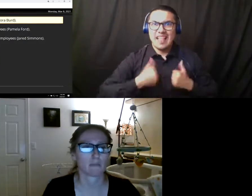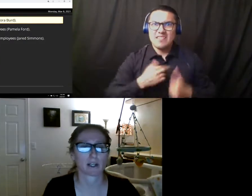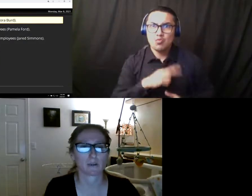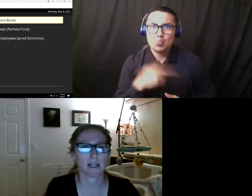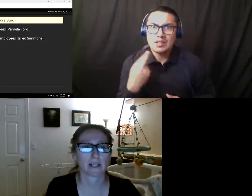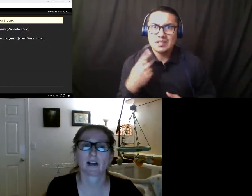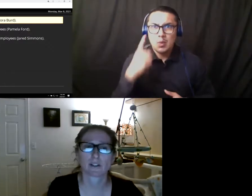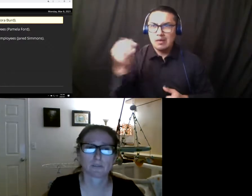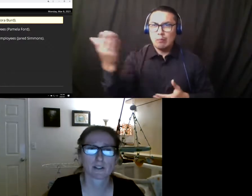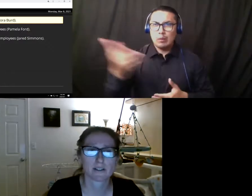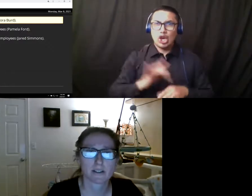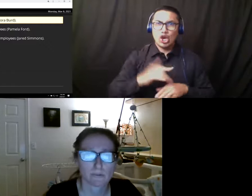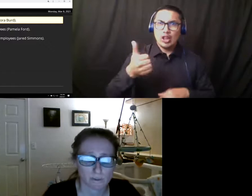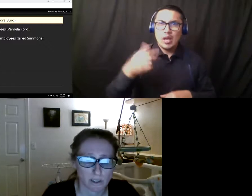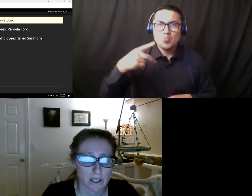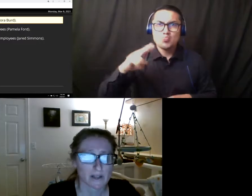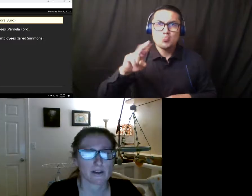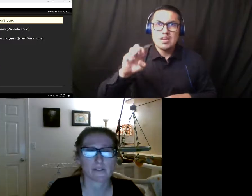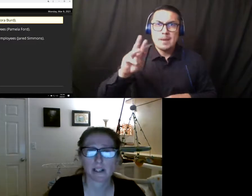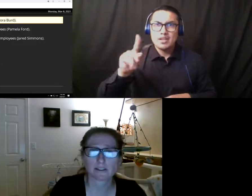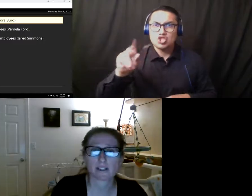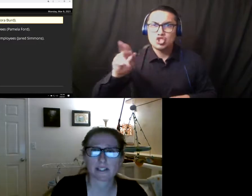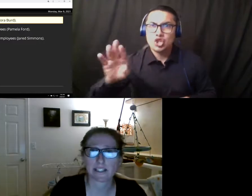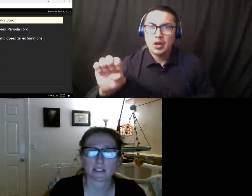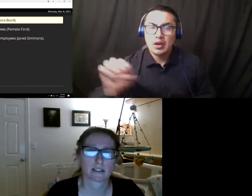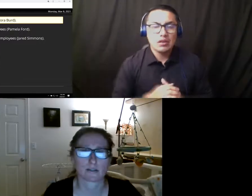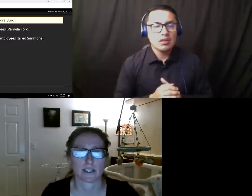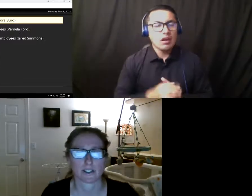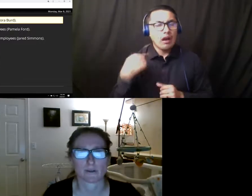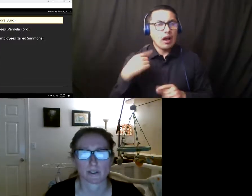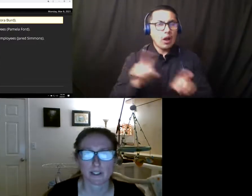By the way, I've heard a persistent rumor that faculty are in negotiations with the